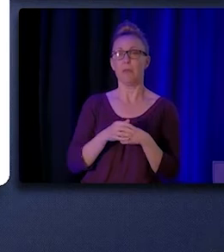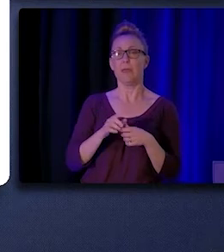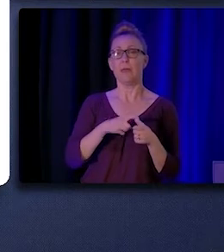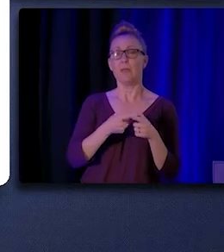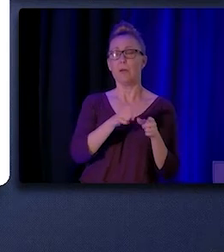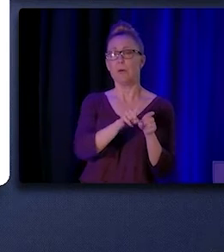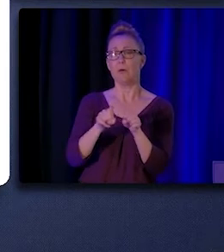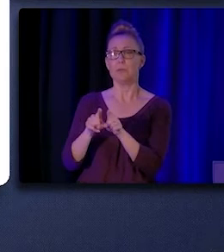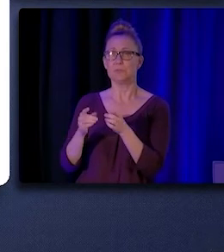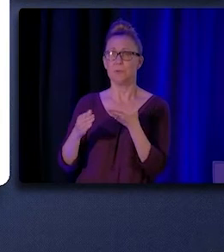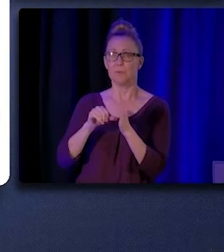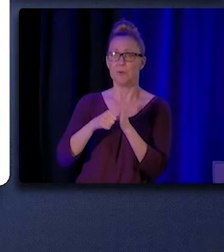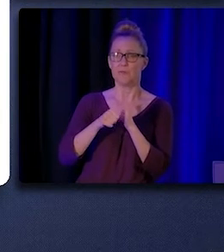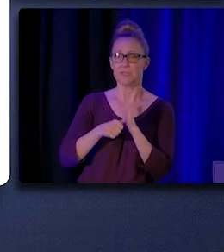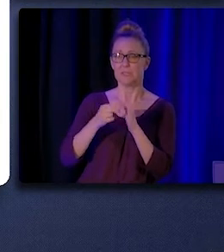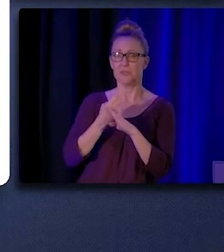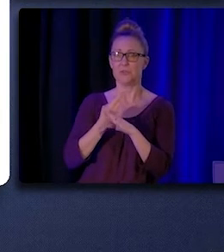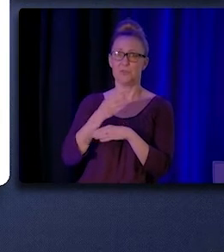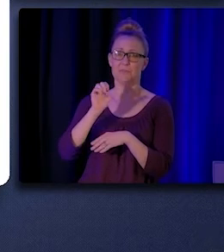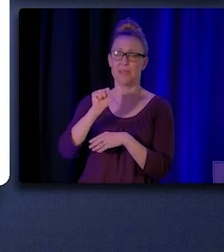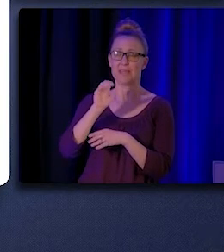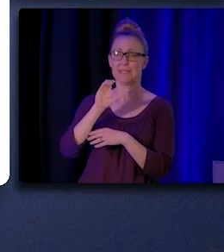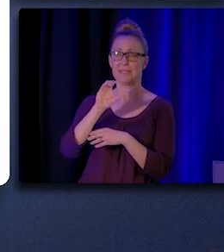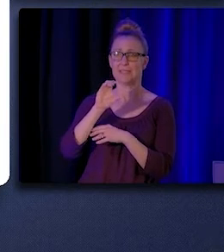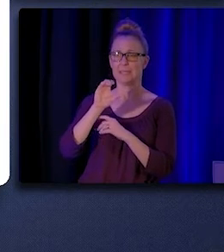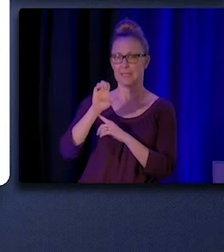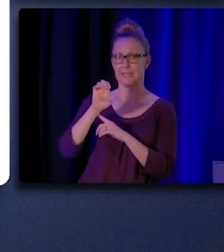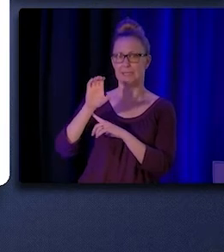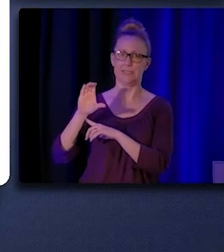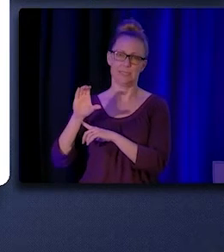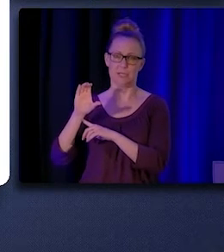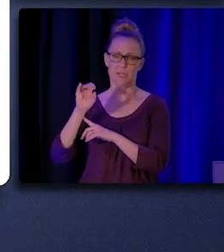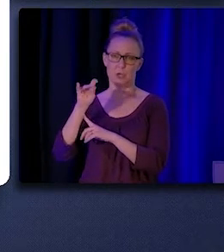of the existing SOC code, regardless of employee job title.